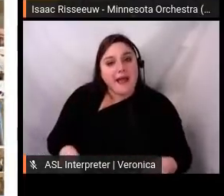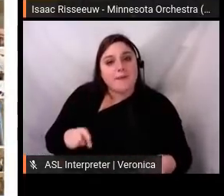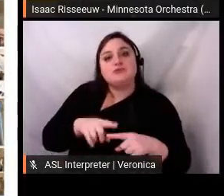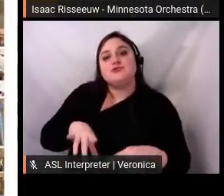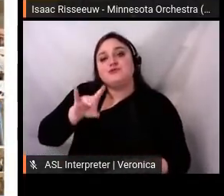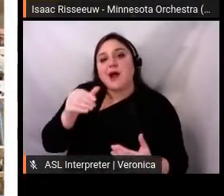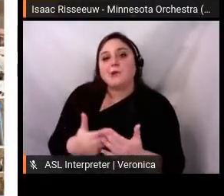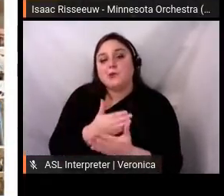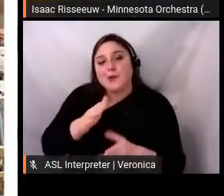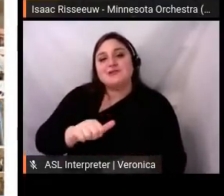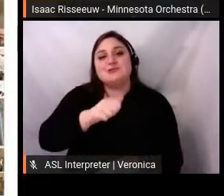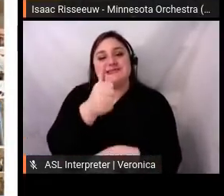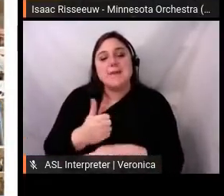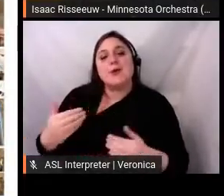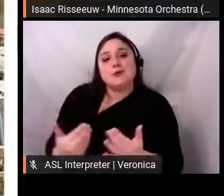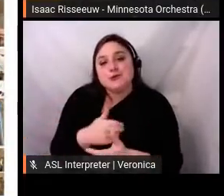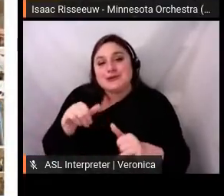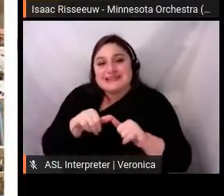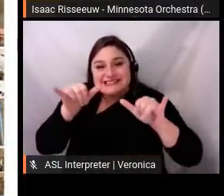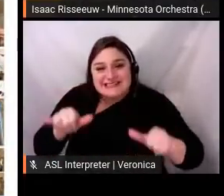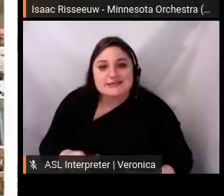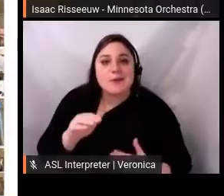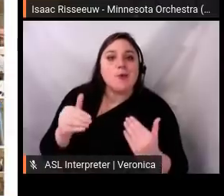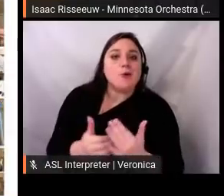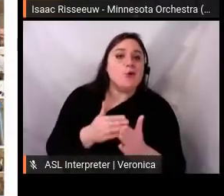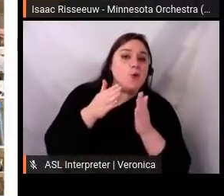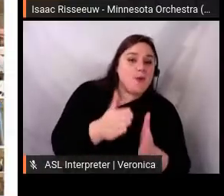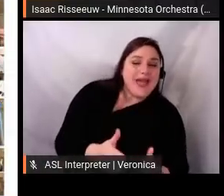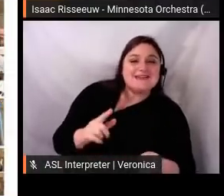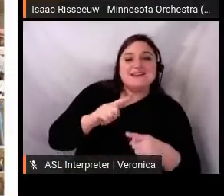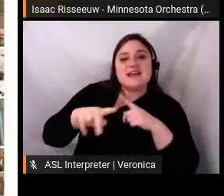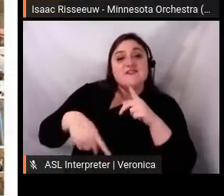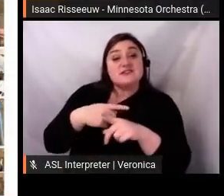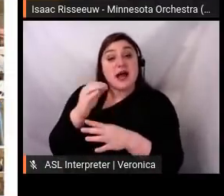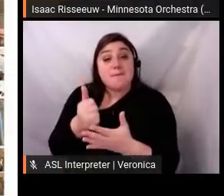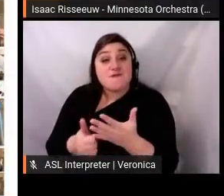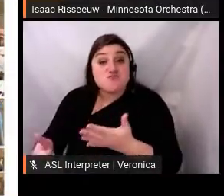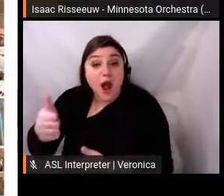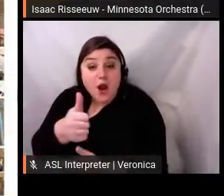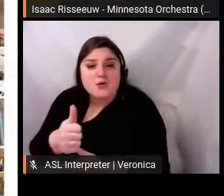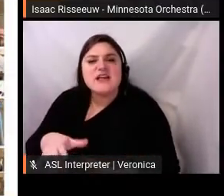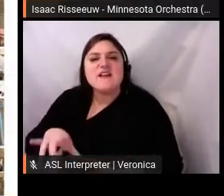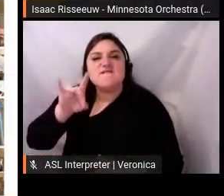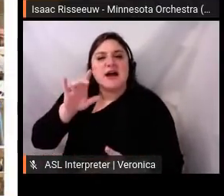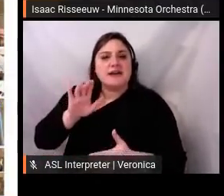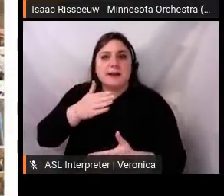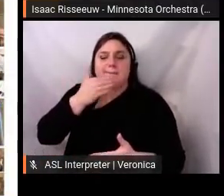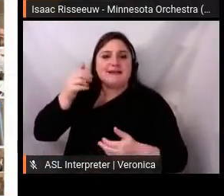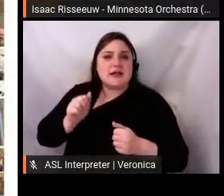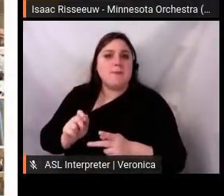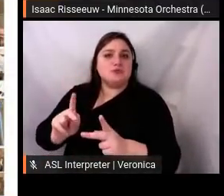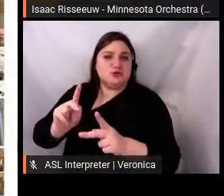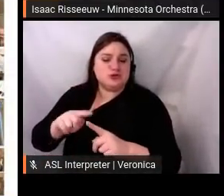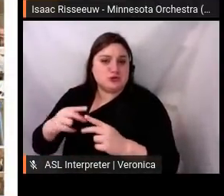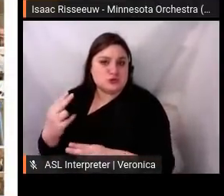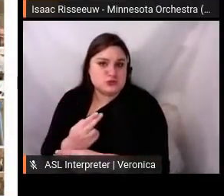artistic, and staff departments prioritized projects and helped identify the strongest opportunities. Everyone stepped up to create